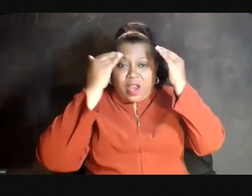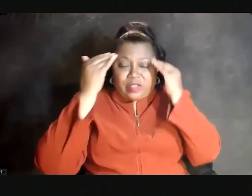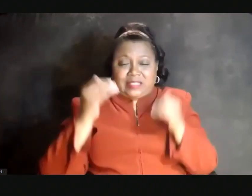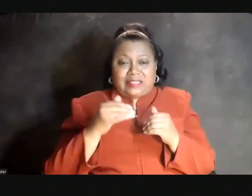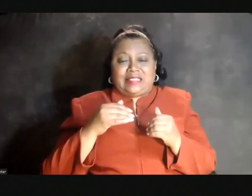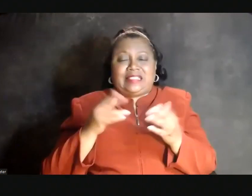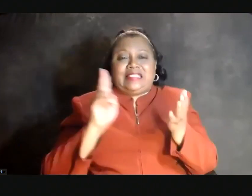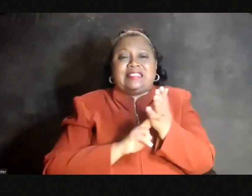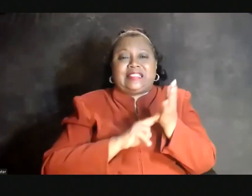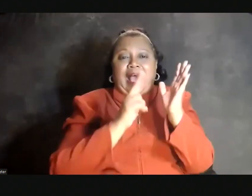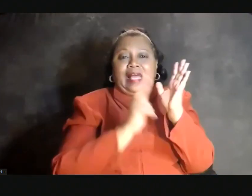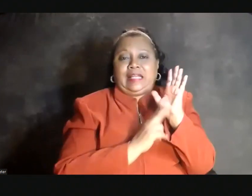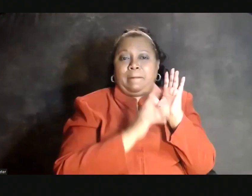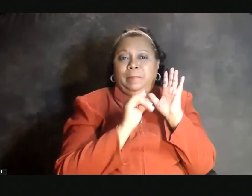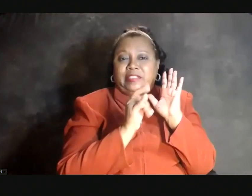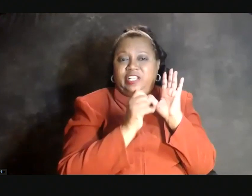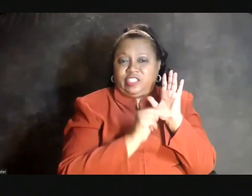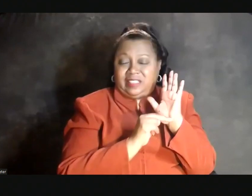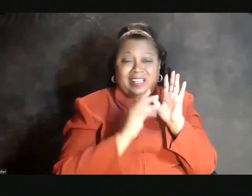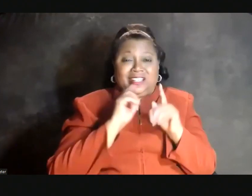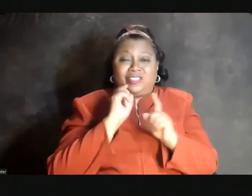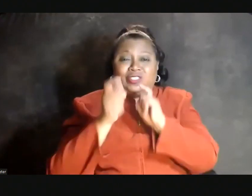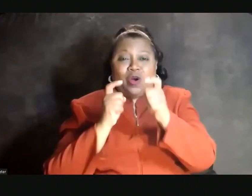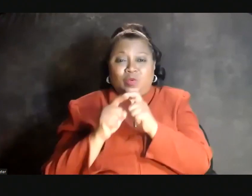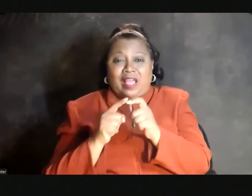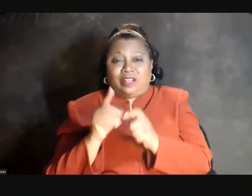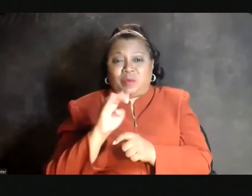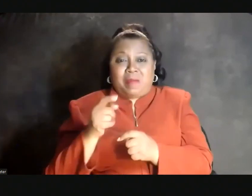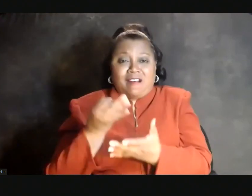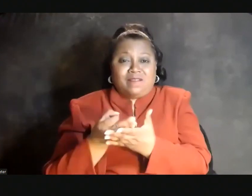Sign petitions. Donate to bail funds.